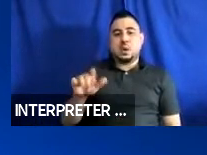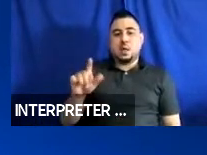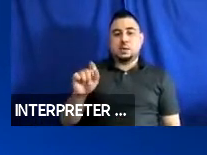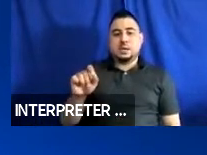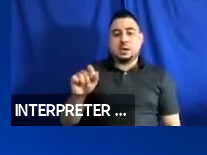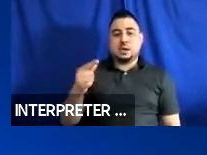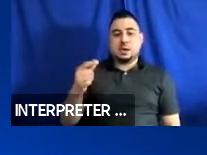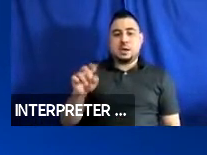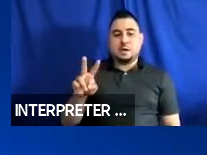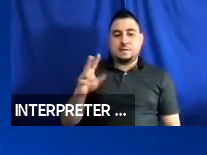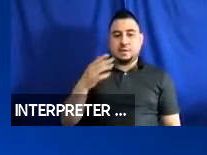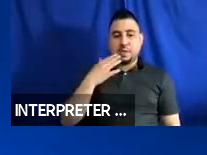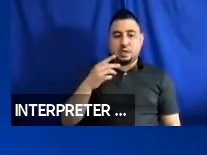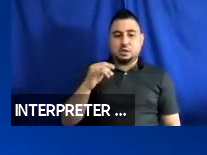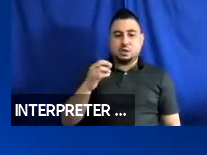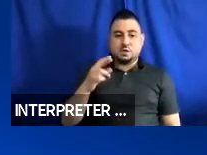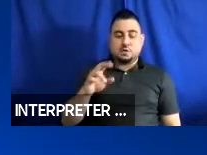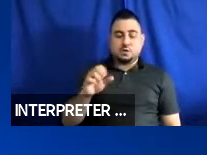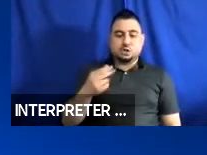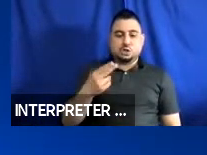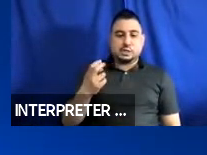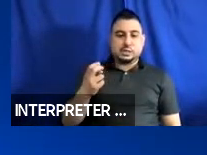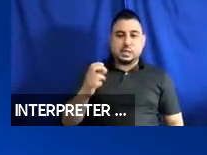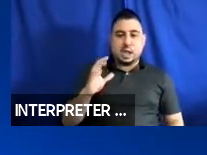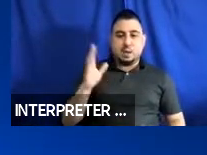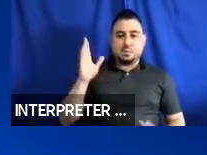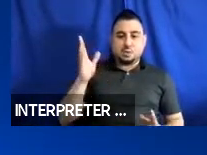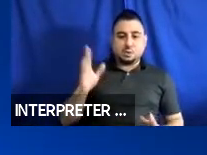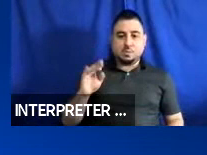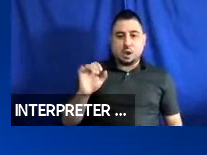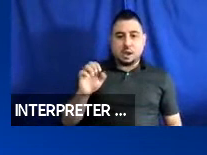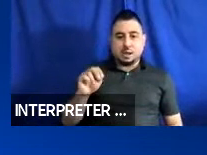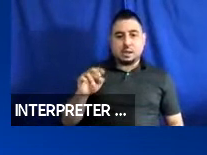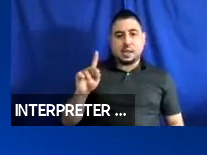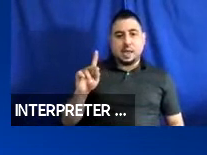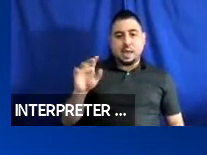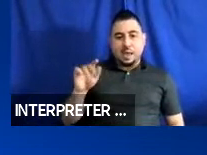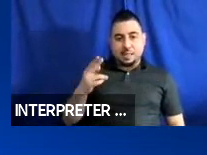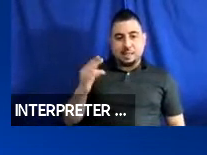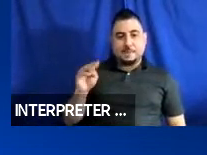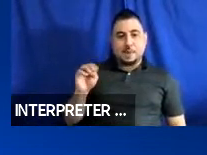I would look to thank Jennifer Sheehy and our presenters, Bryan, Kathy, Miriam and Jordana,